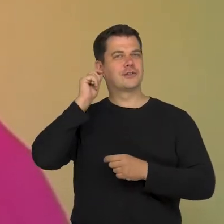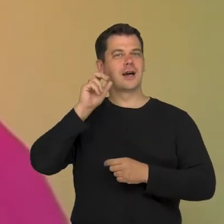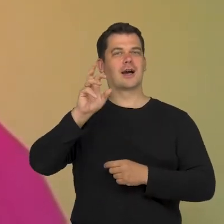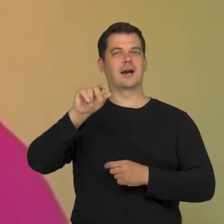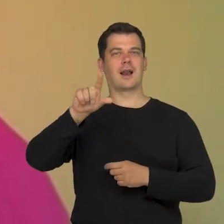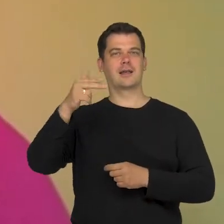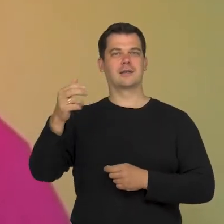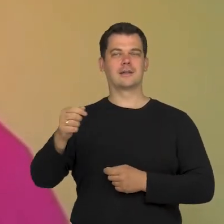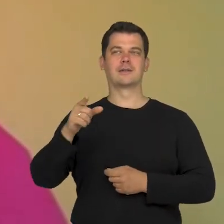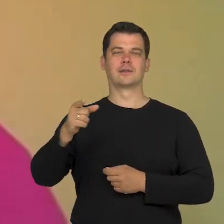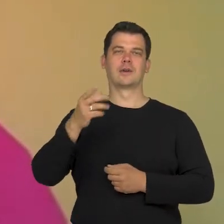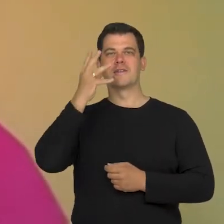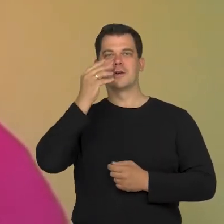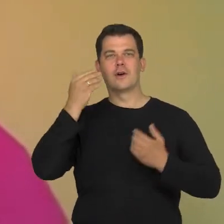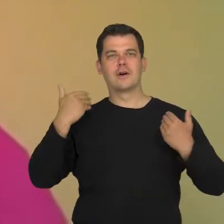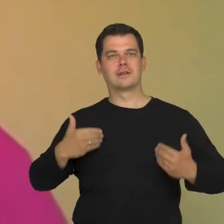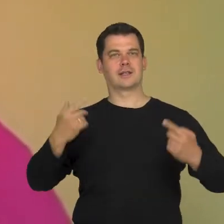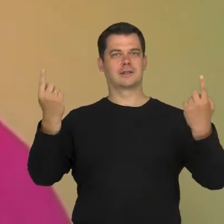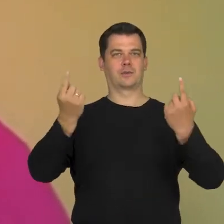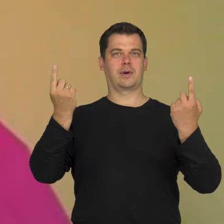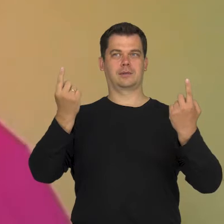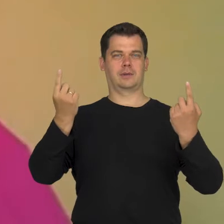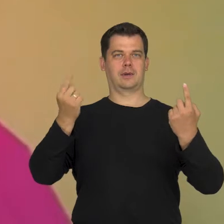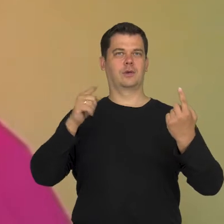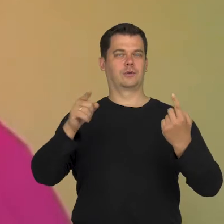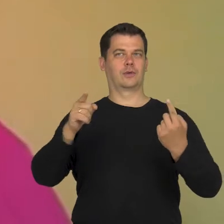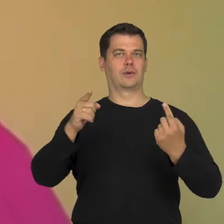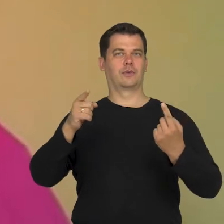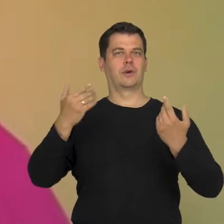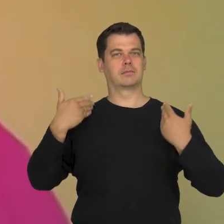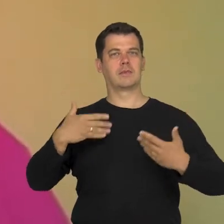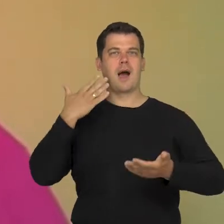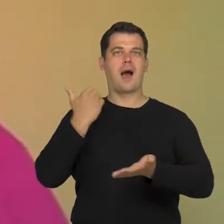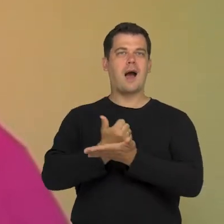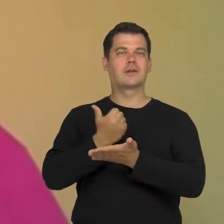her situation, as an actress who is a lesbian.